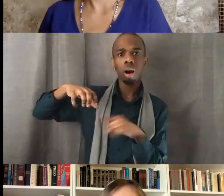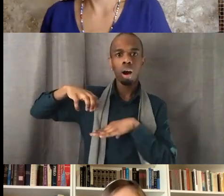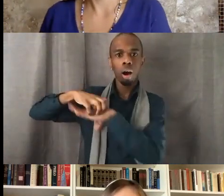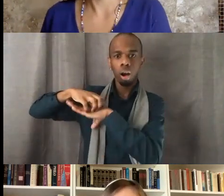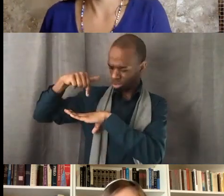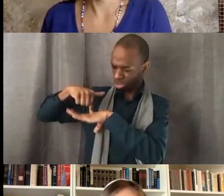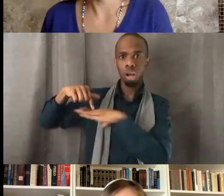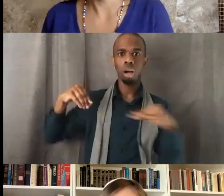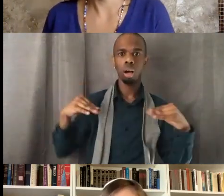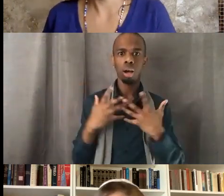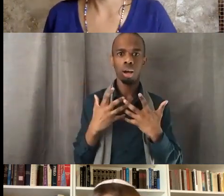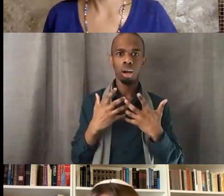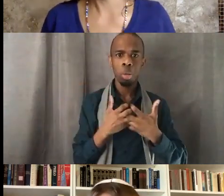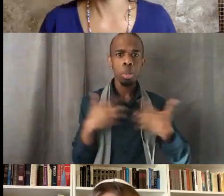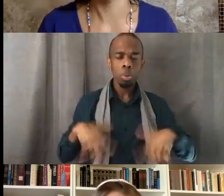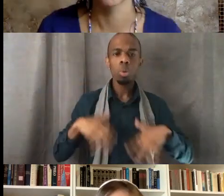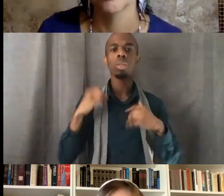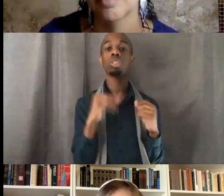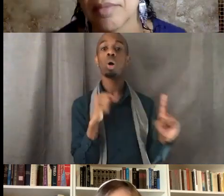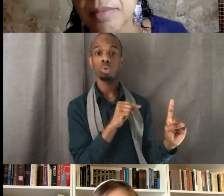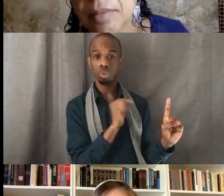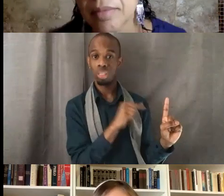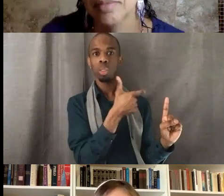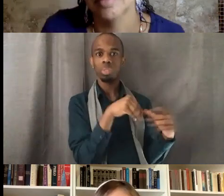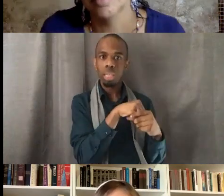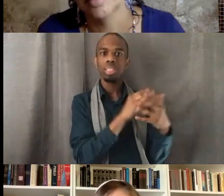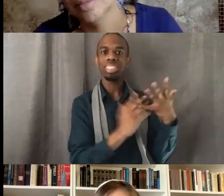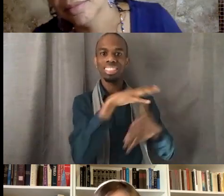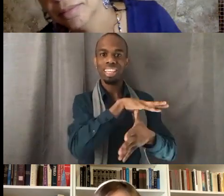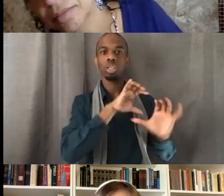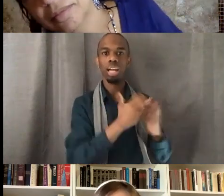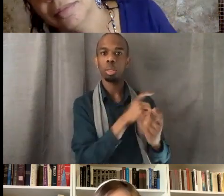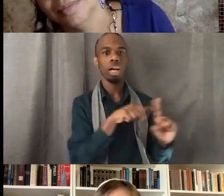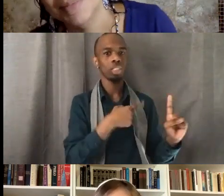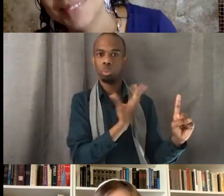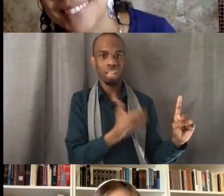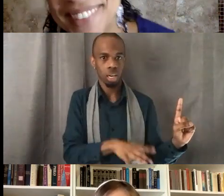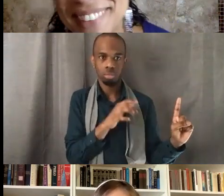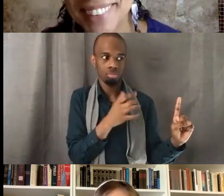and other senior class. So as you can imagine we organized (chuckles)